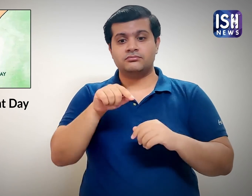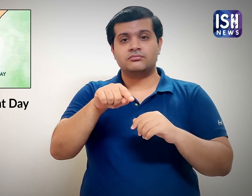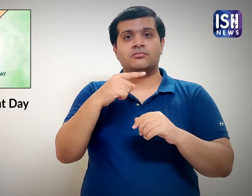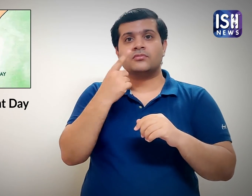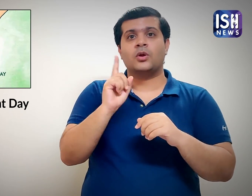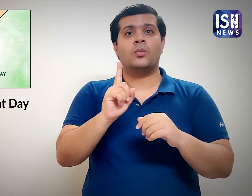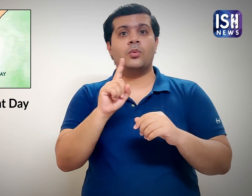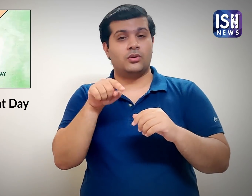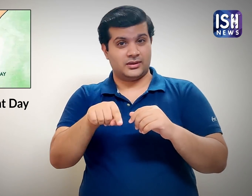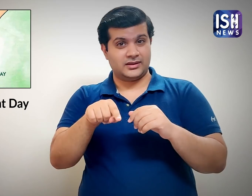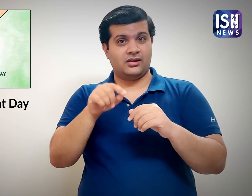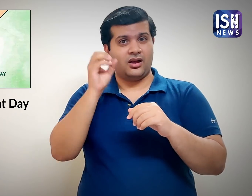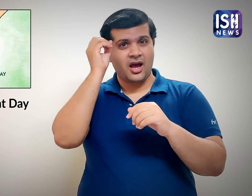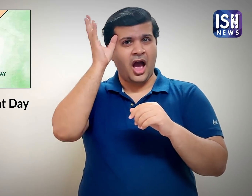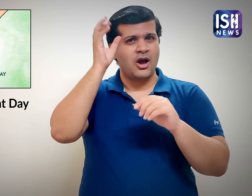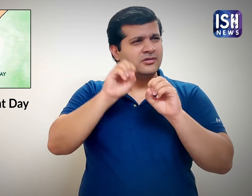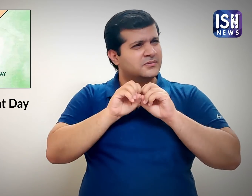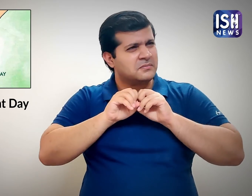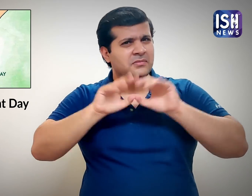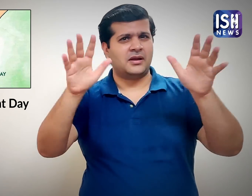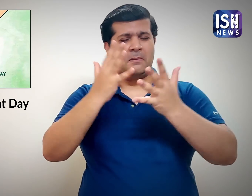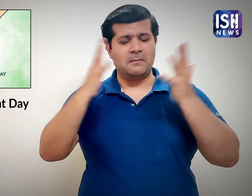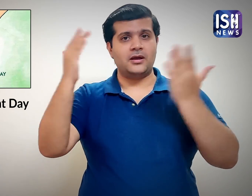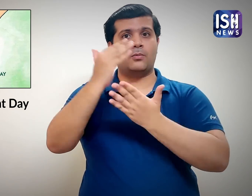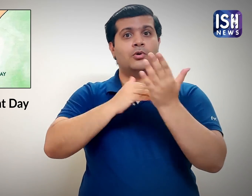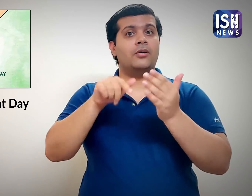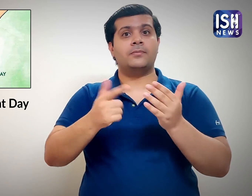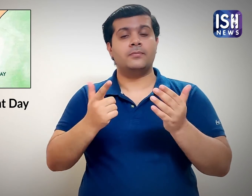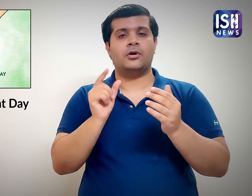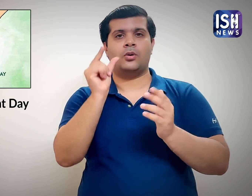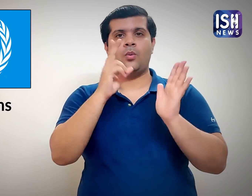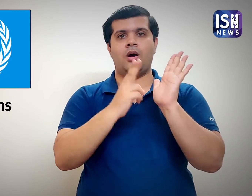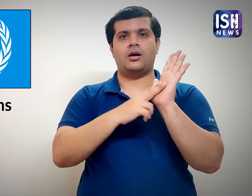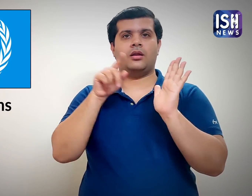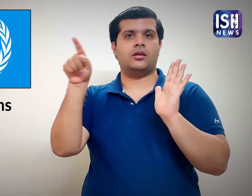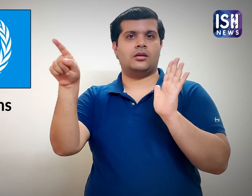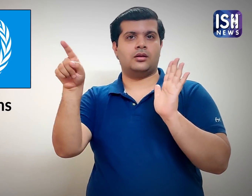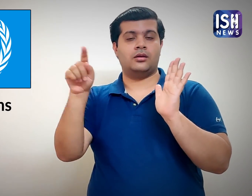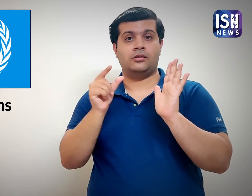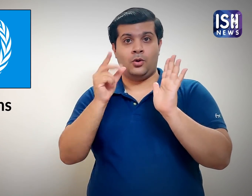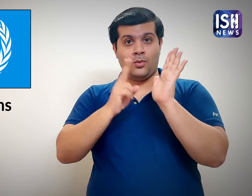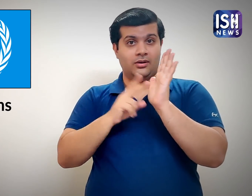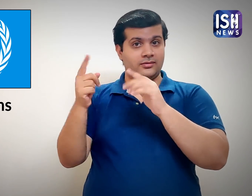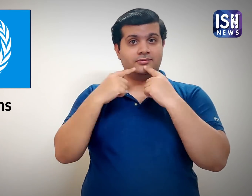This is one of the United Nations biggest events, to raise awareness.